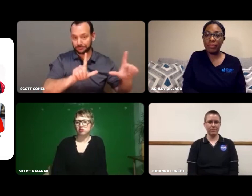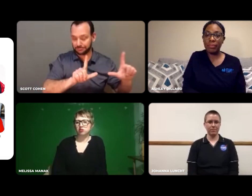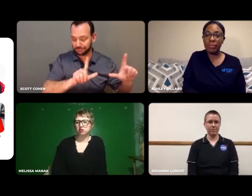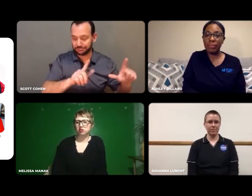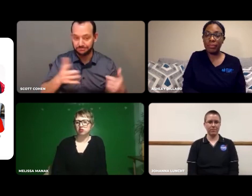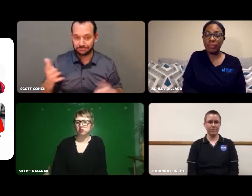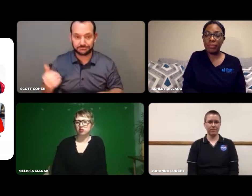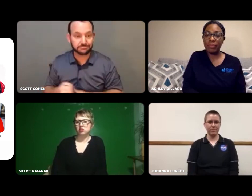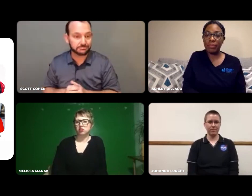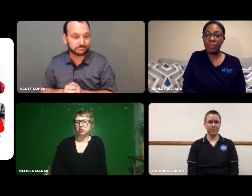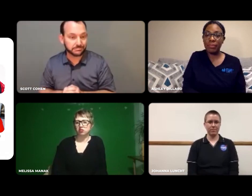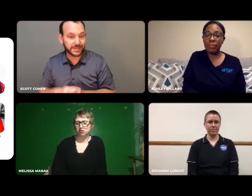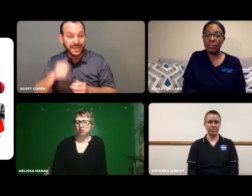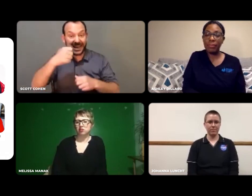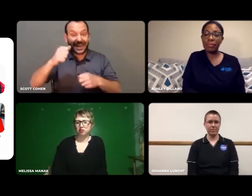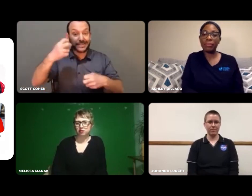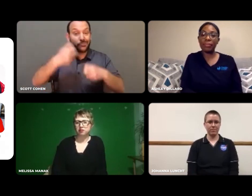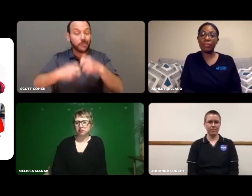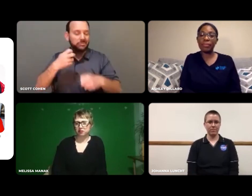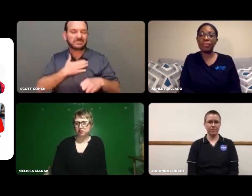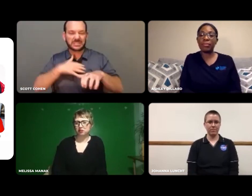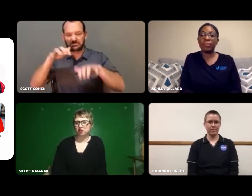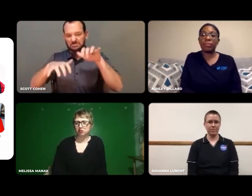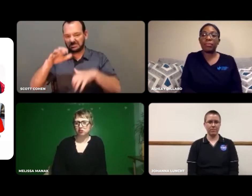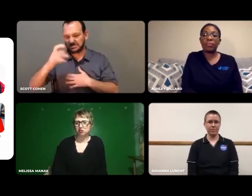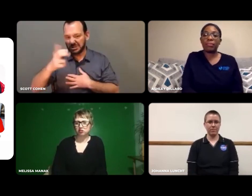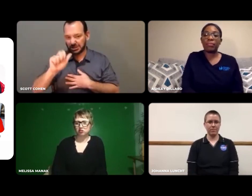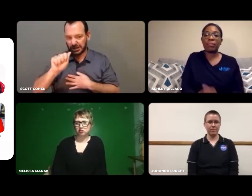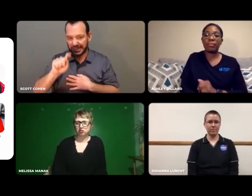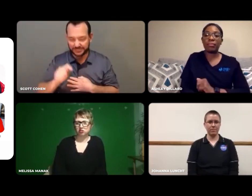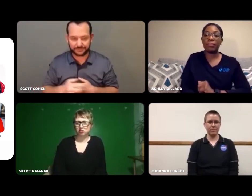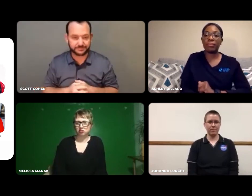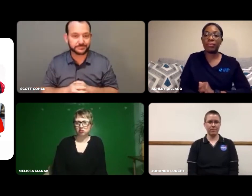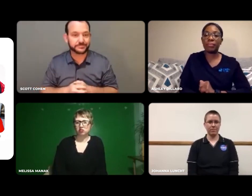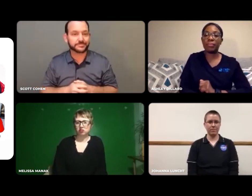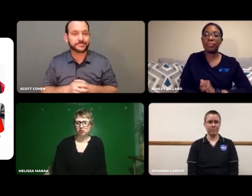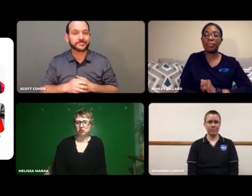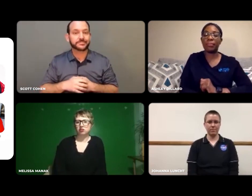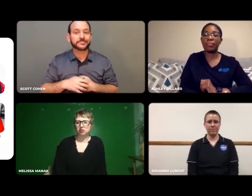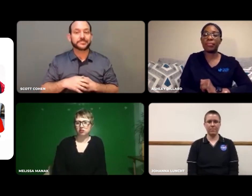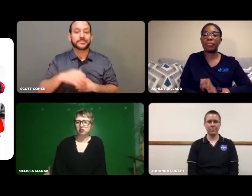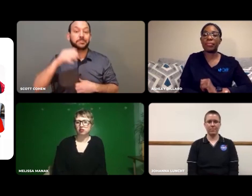If you are experiencing problems, please mention it in the chat box.